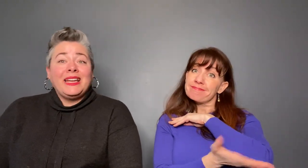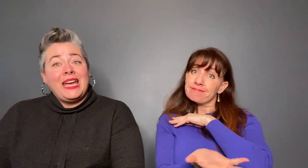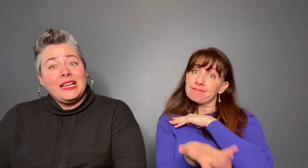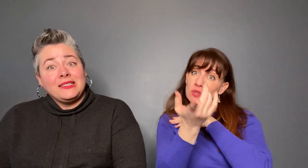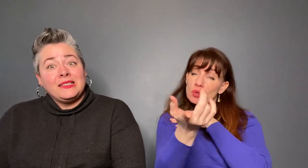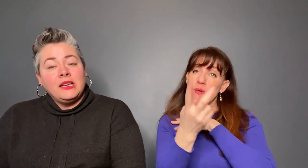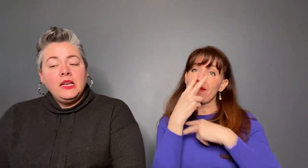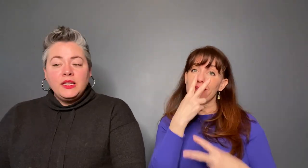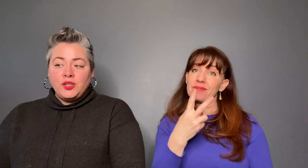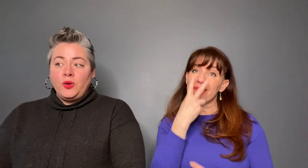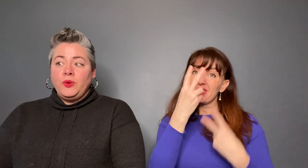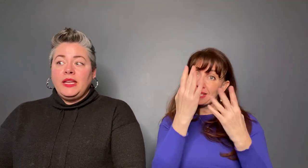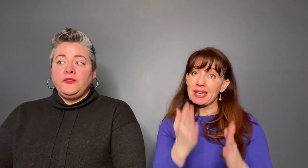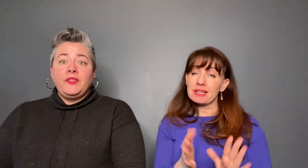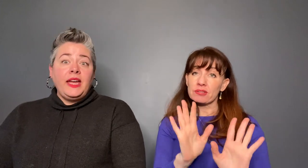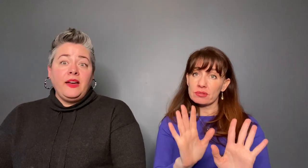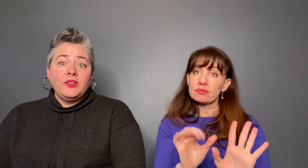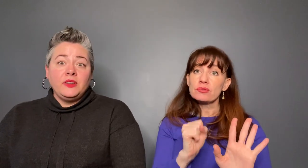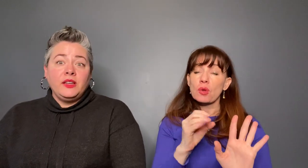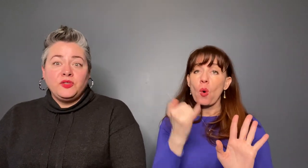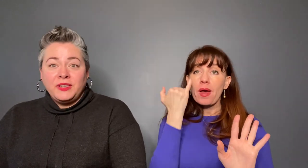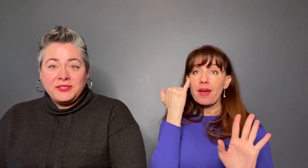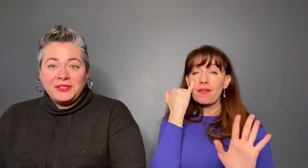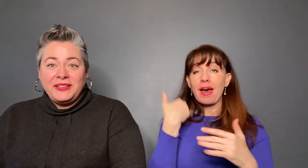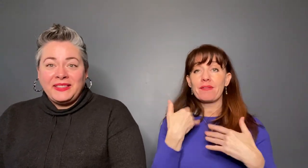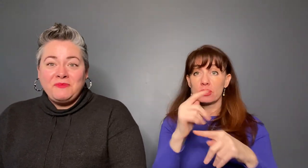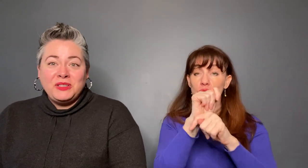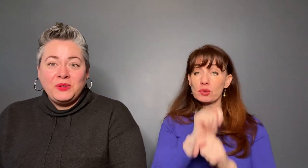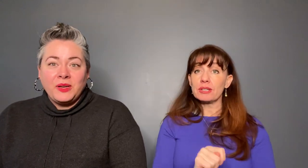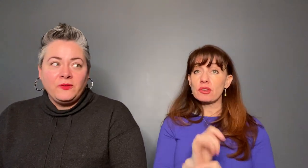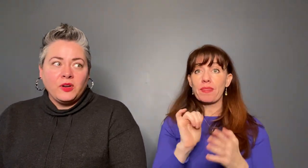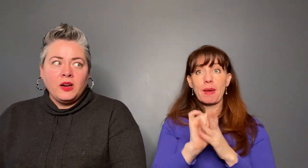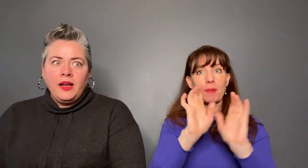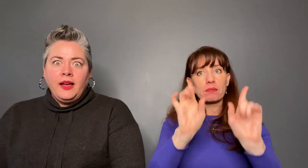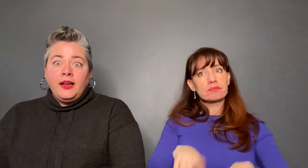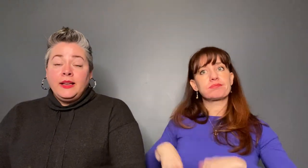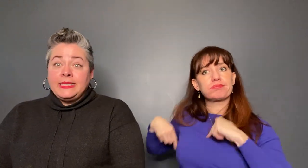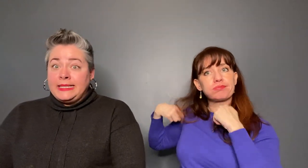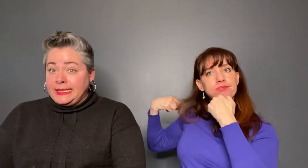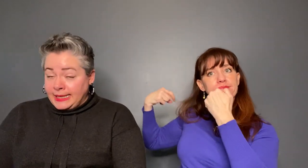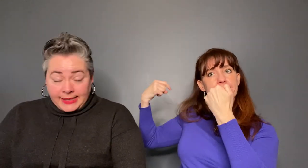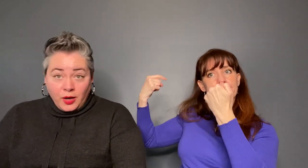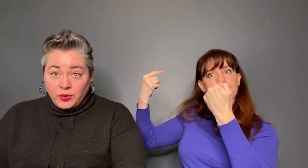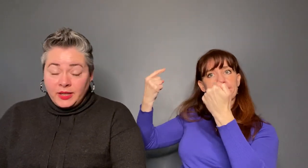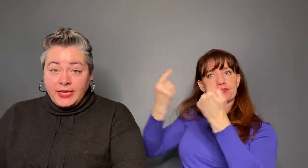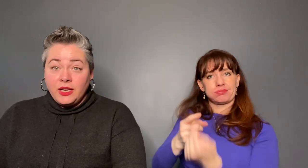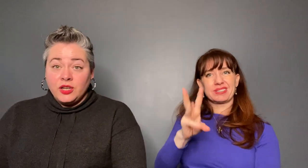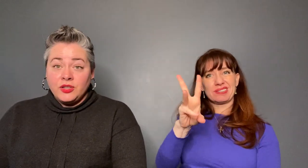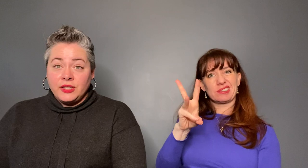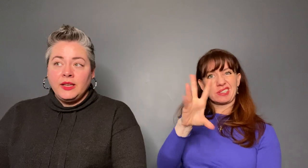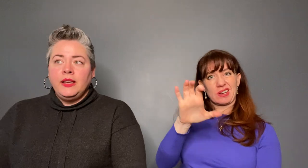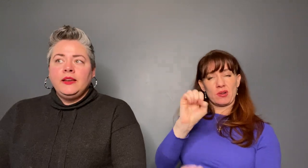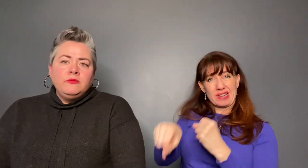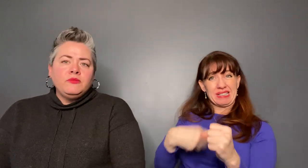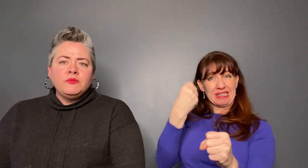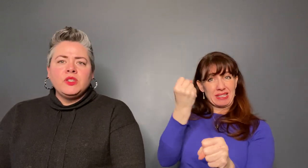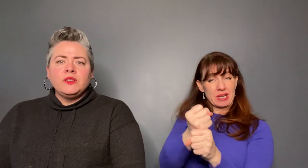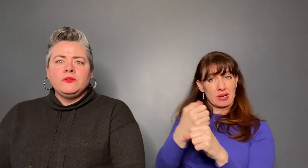have a tradition that they've been doing for 600 years, if they say be quiet,